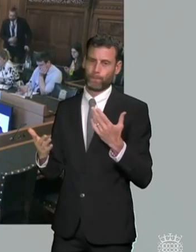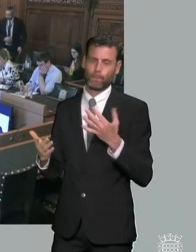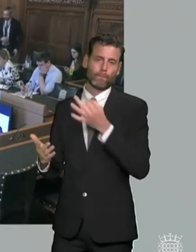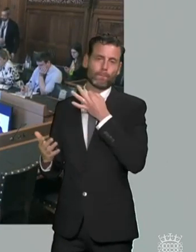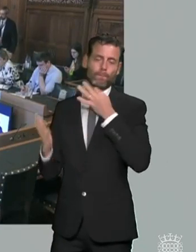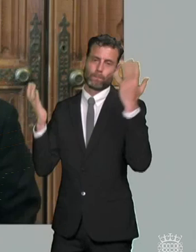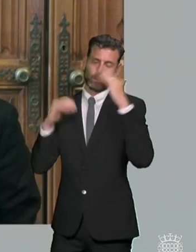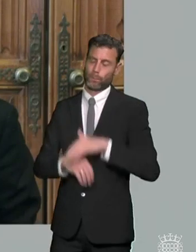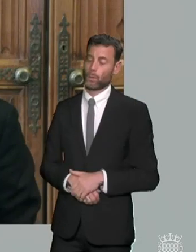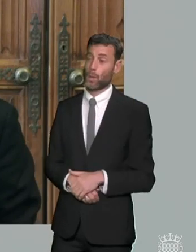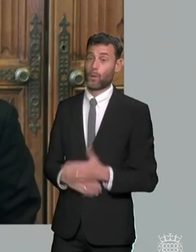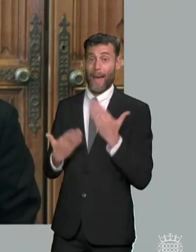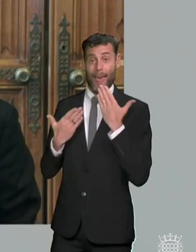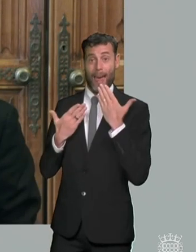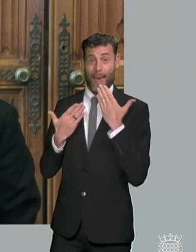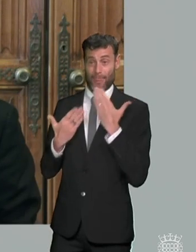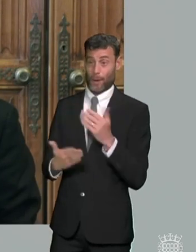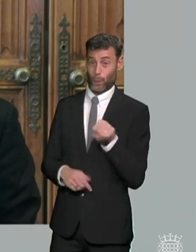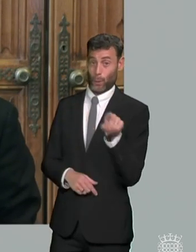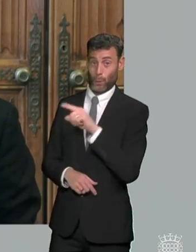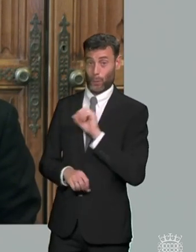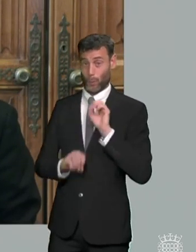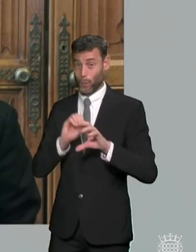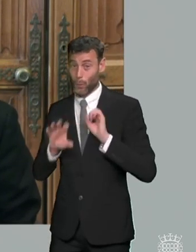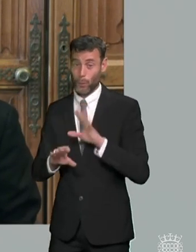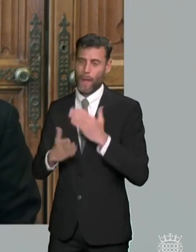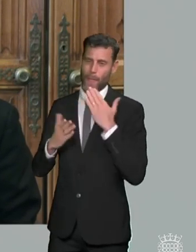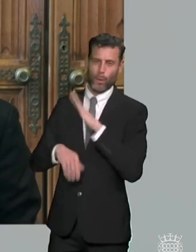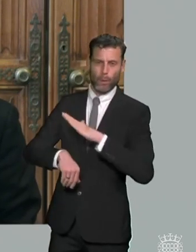um really appreciate it uh thank you for your time and your expertise and for the help you